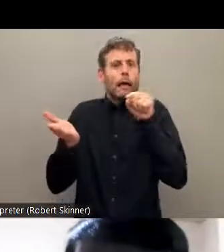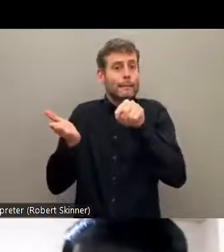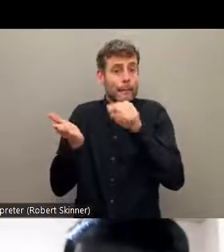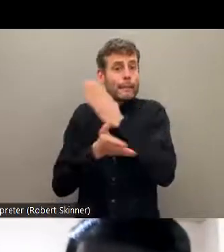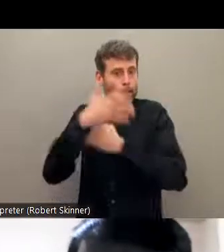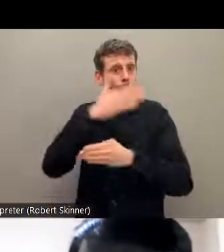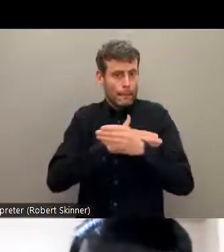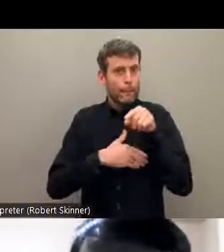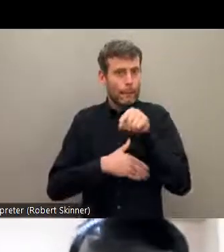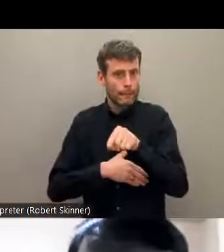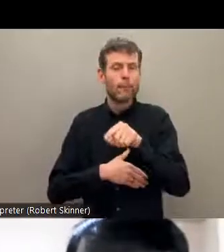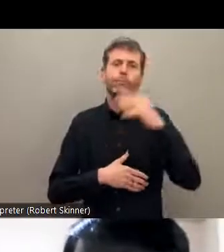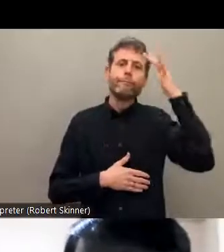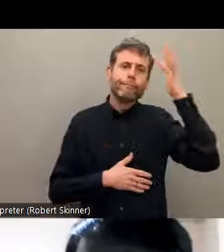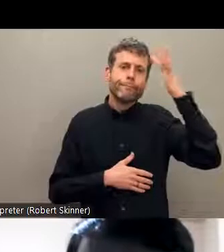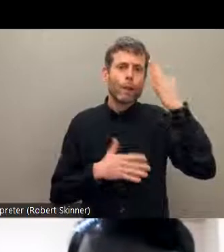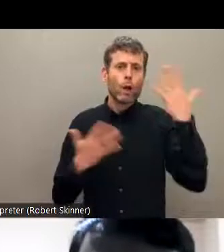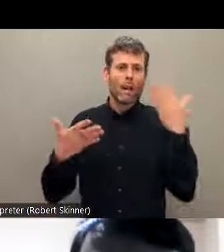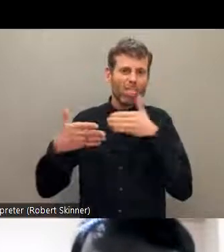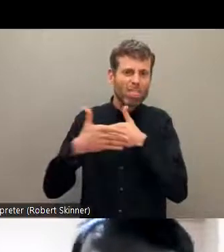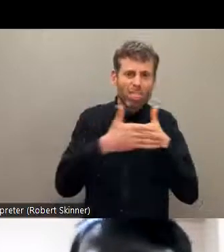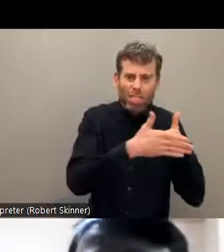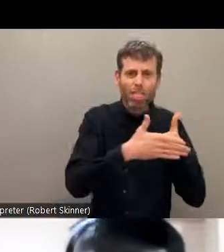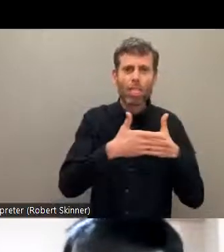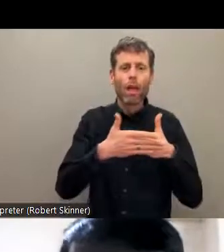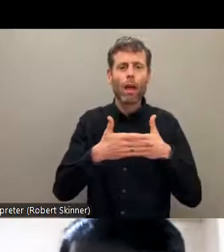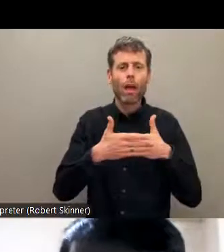The type of disability and